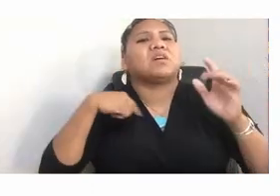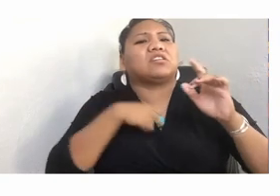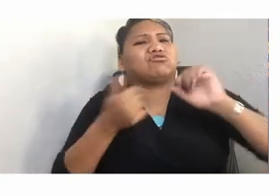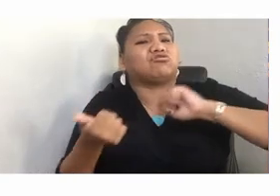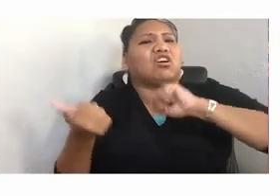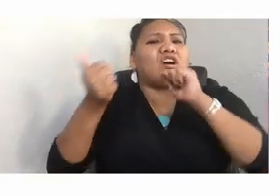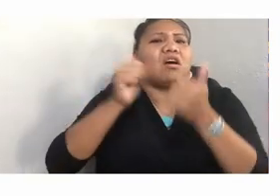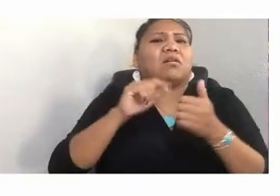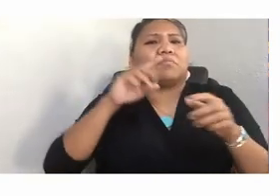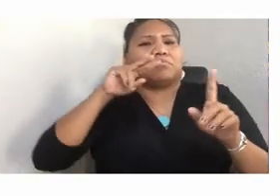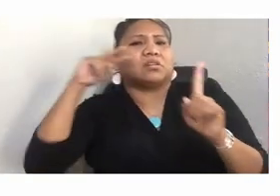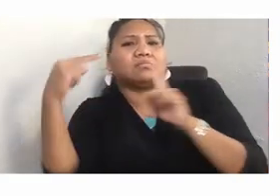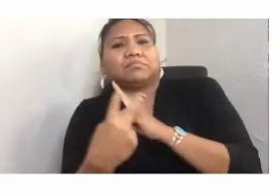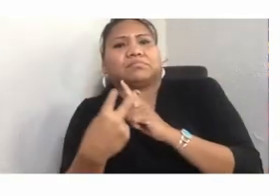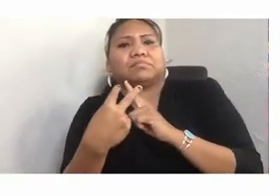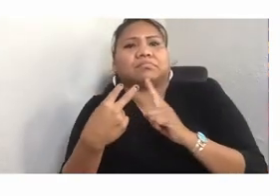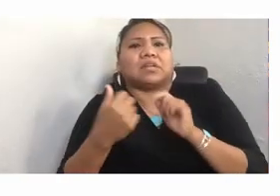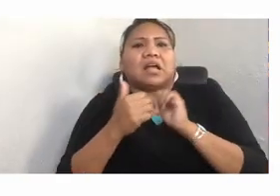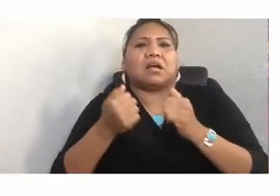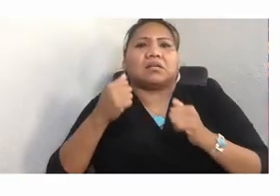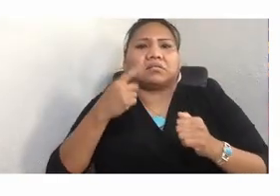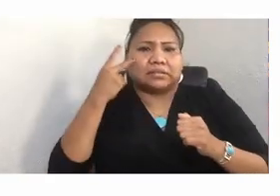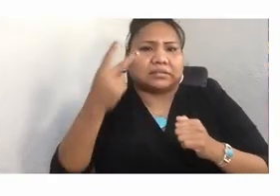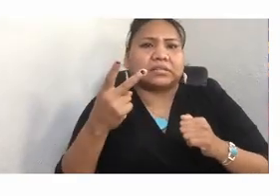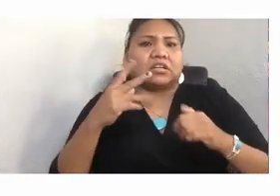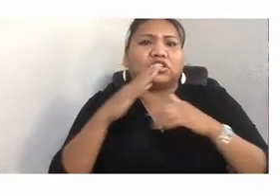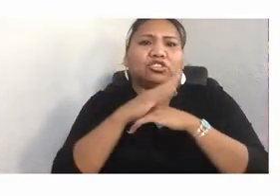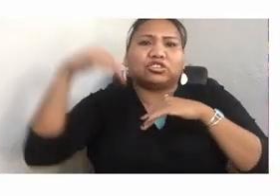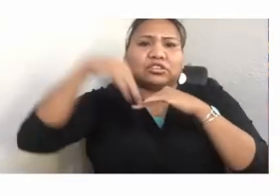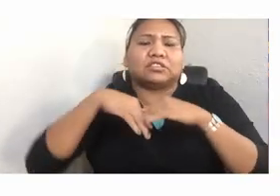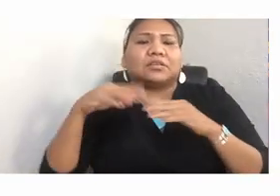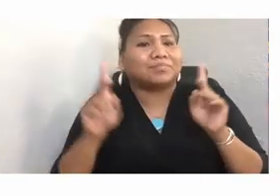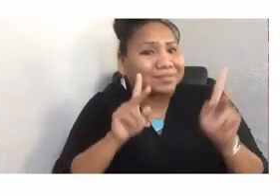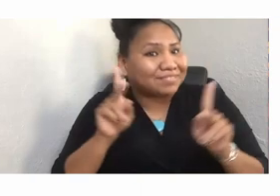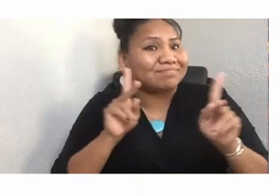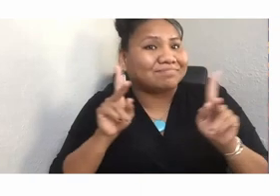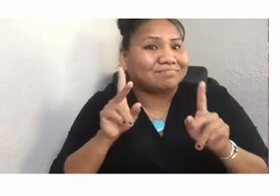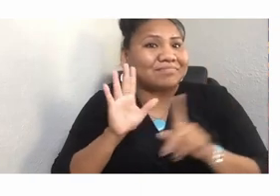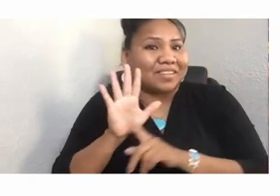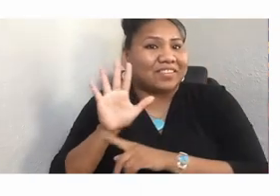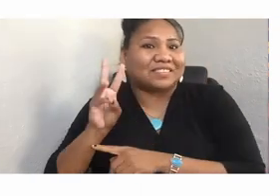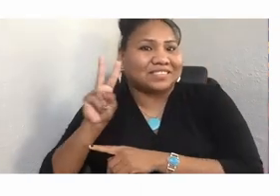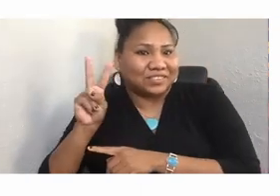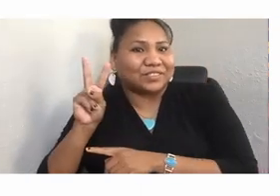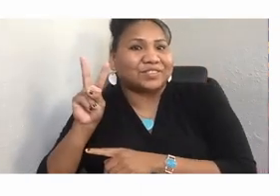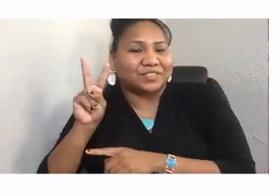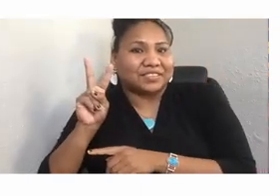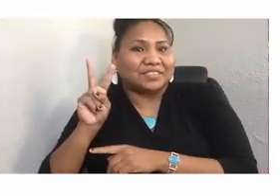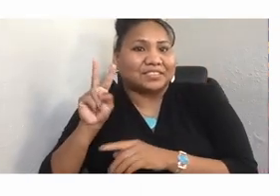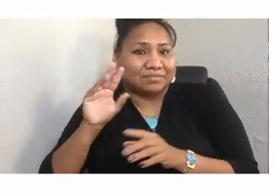"Project 562" is a Kickstarter-funded pursuit to visit, engage, and photograph over 500 tribes in the United